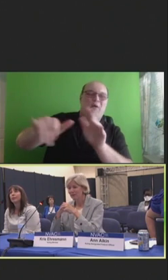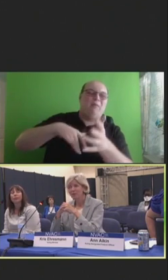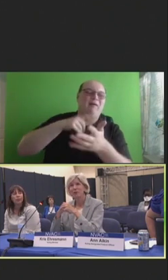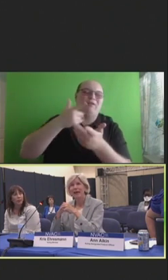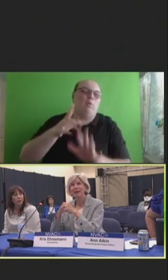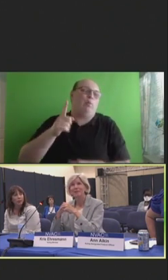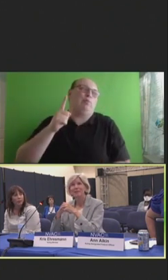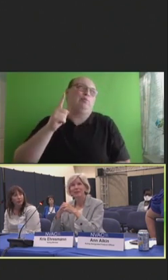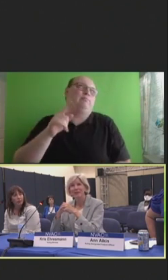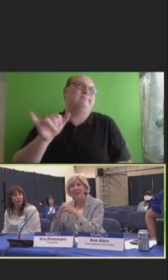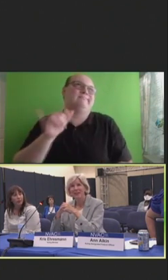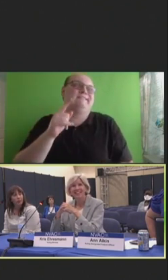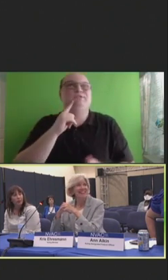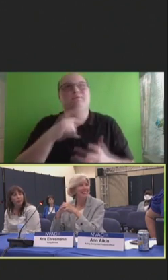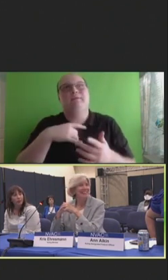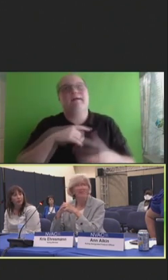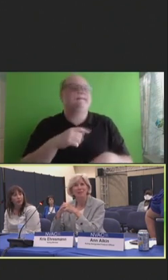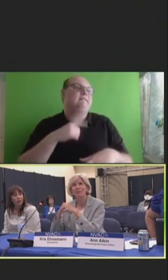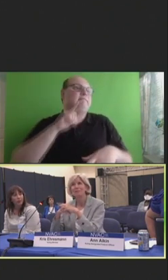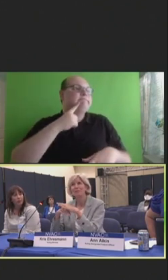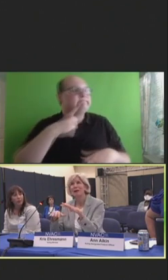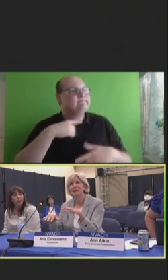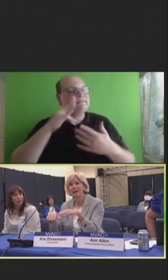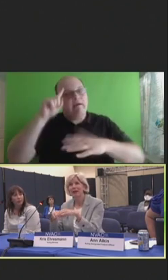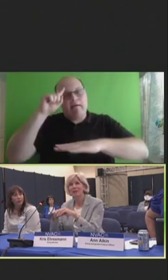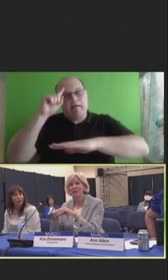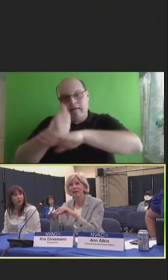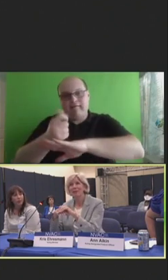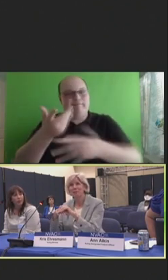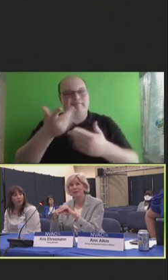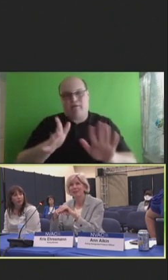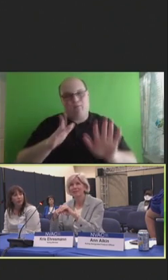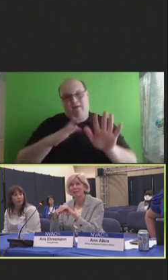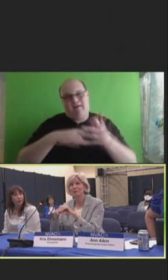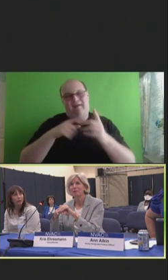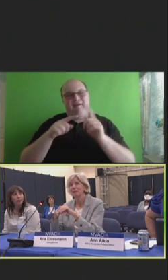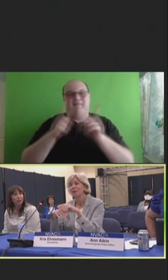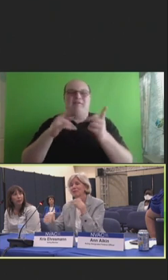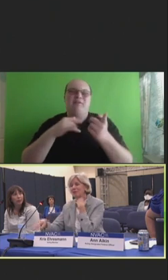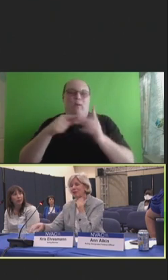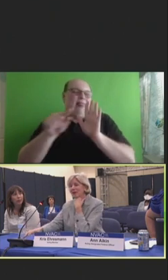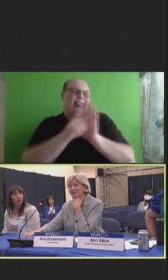sound too cavalier, like, you know, don't bother to count the cost because there would be a huge cost.